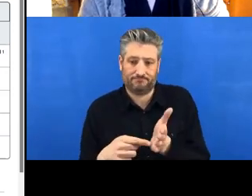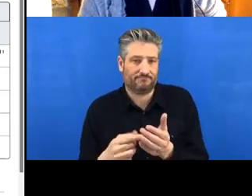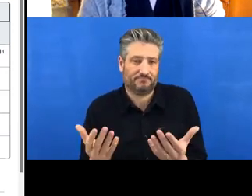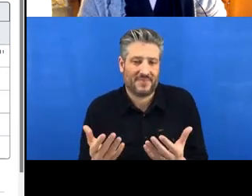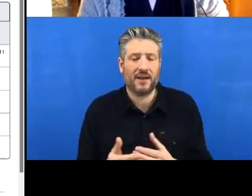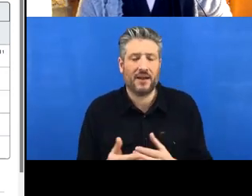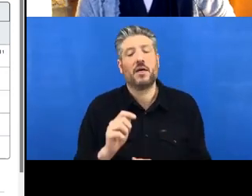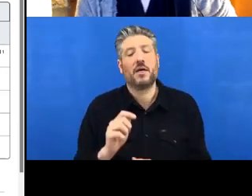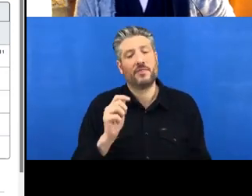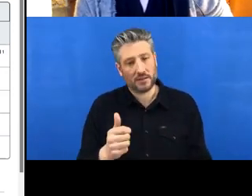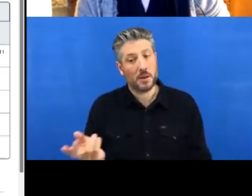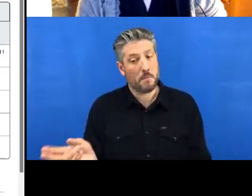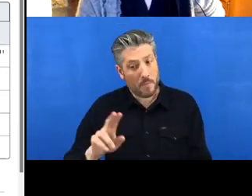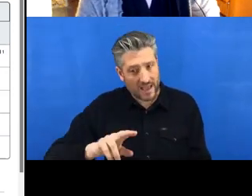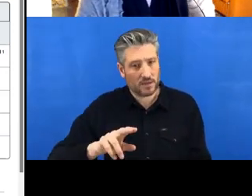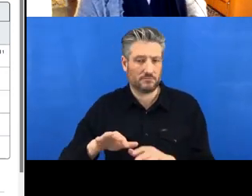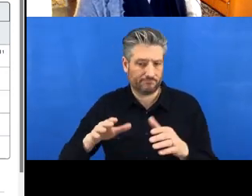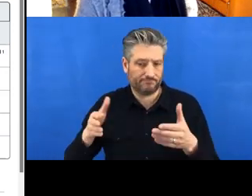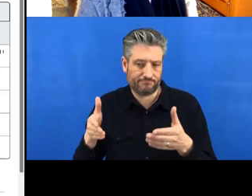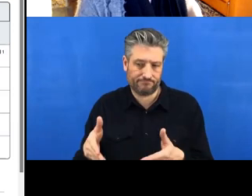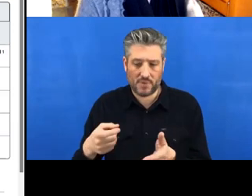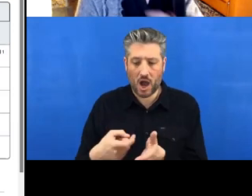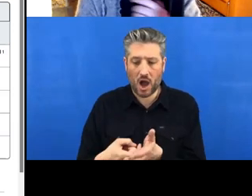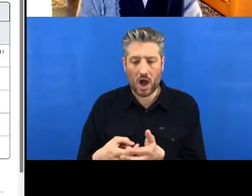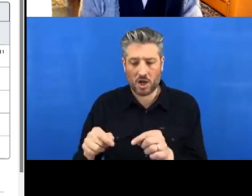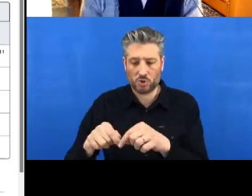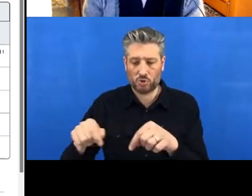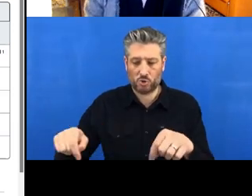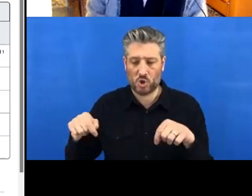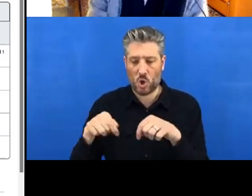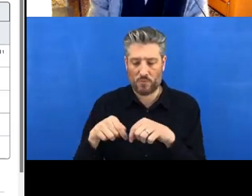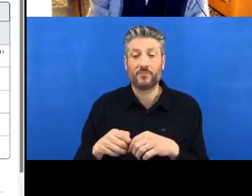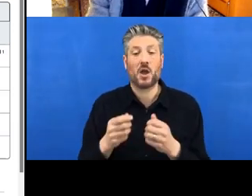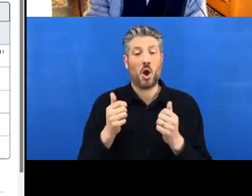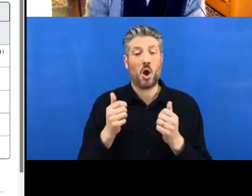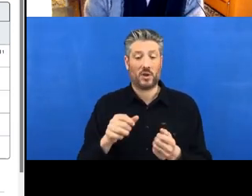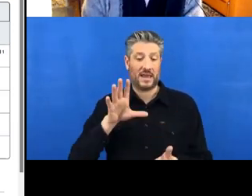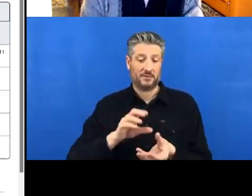Okay, so what have we just done? Well, the key idea is we can fork, which means to copy other people's repositories online.